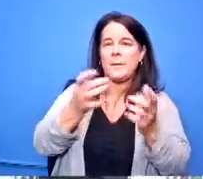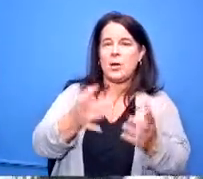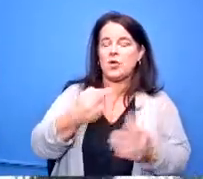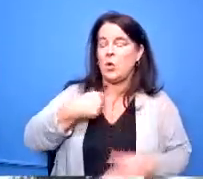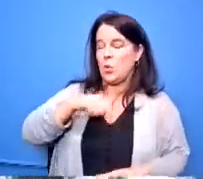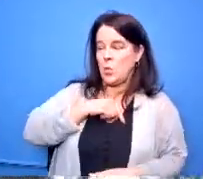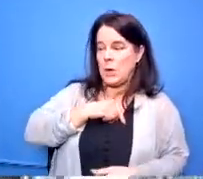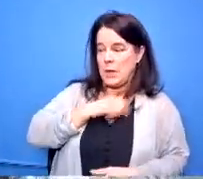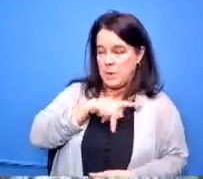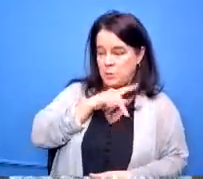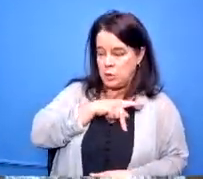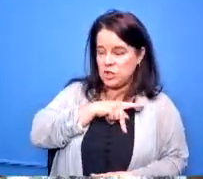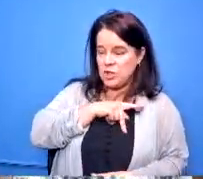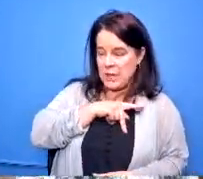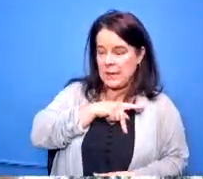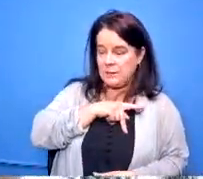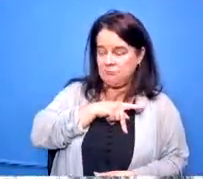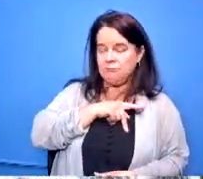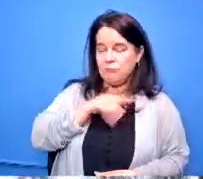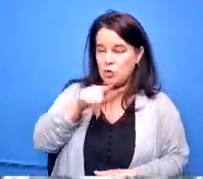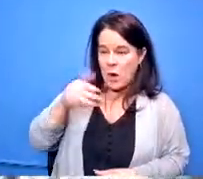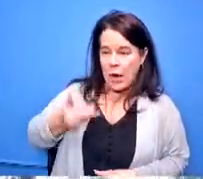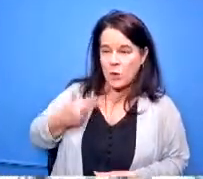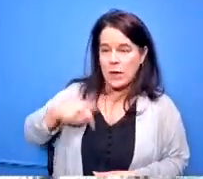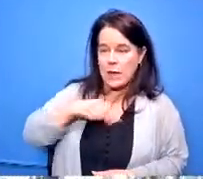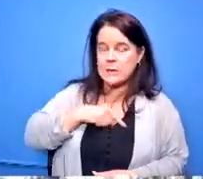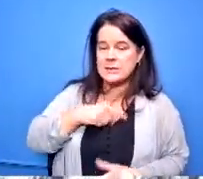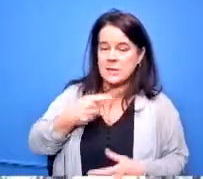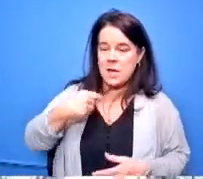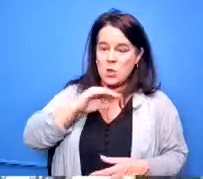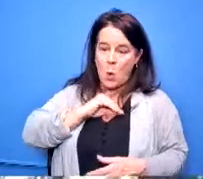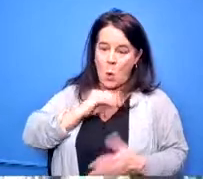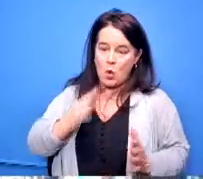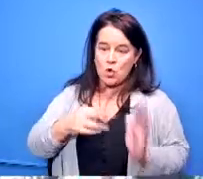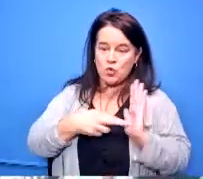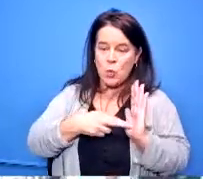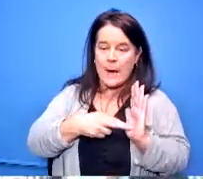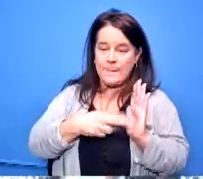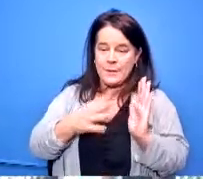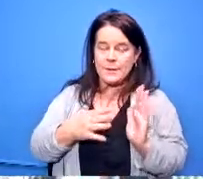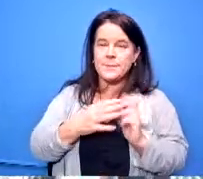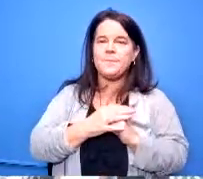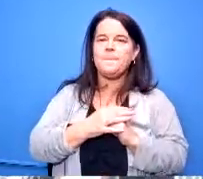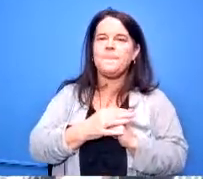your owner's rep on this exciting welcome stadium project but to your to respond to your question